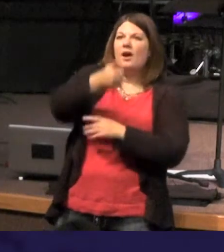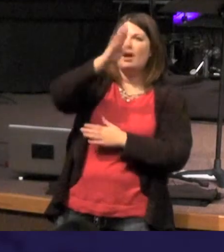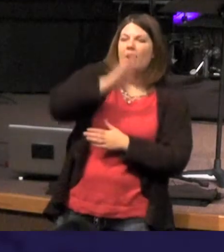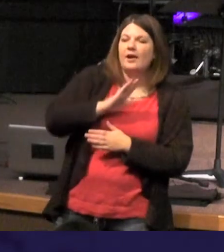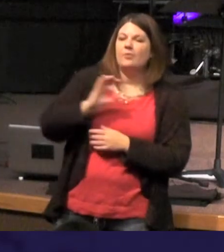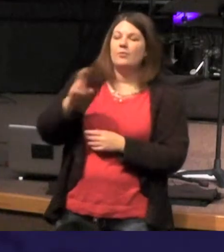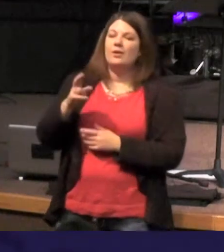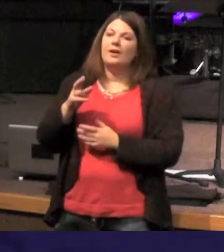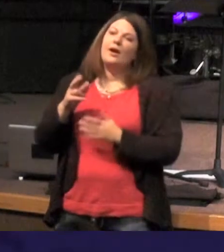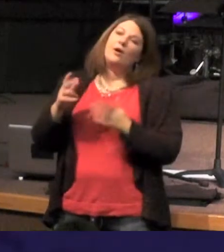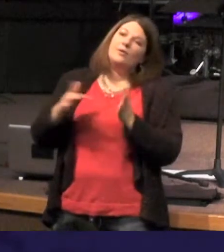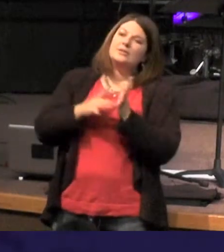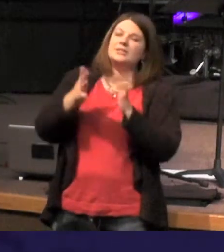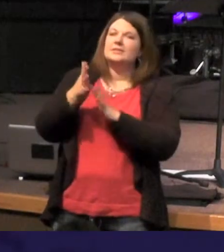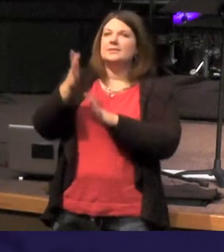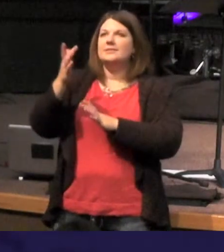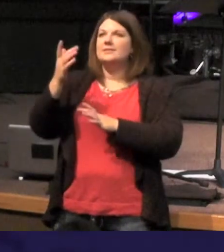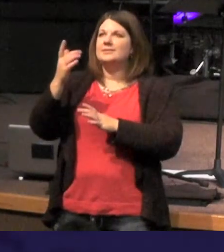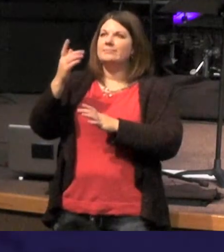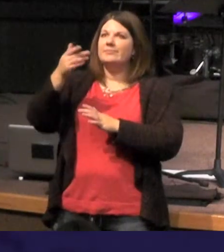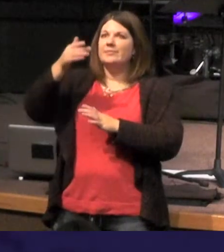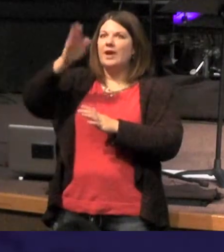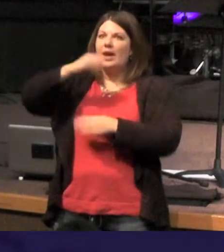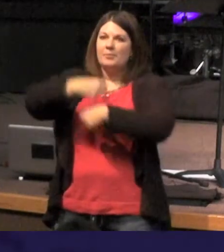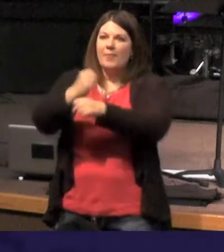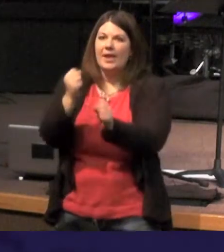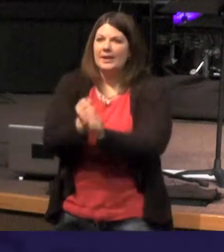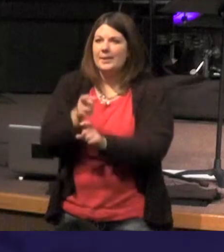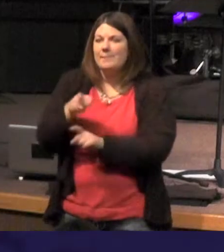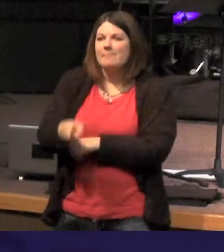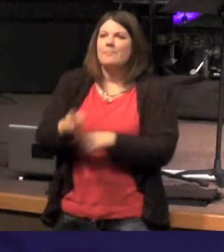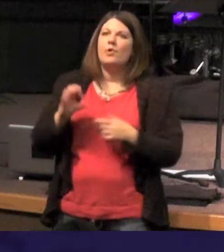a created being - or Jesus was a god small "g" that we can become